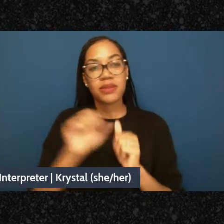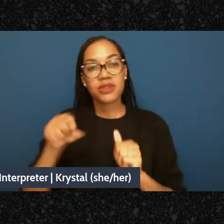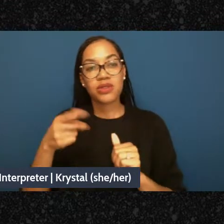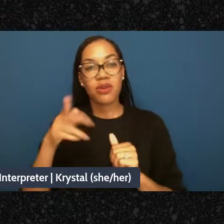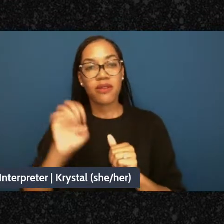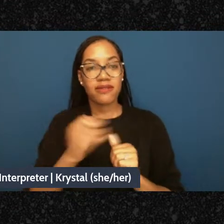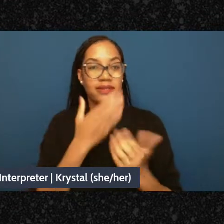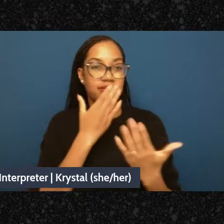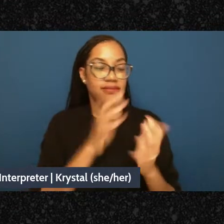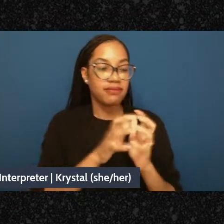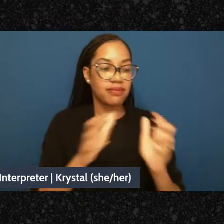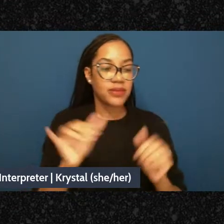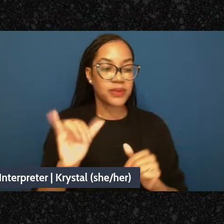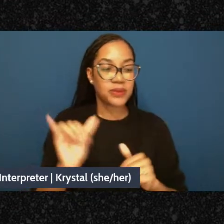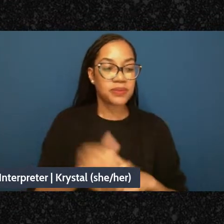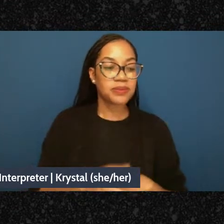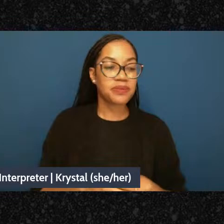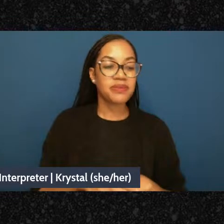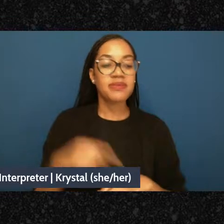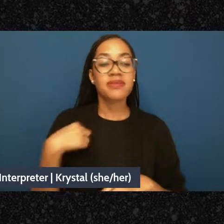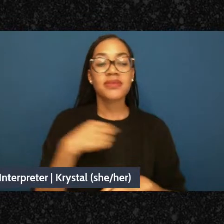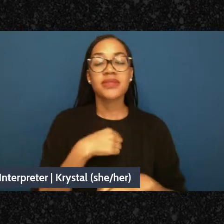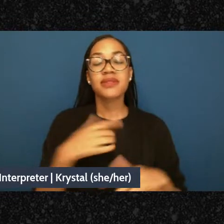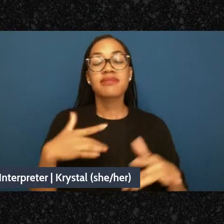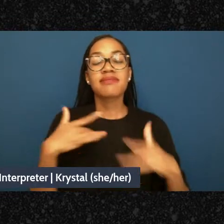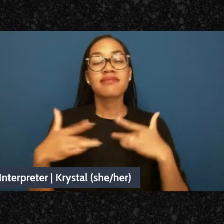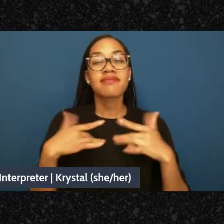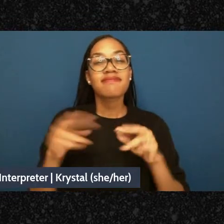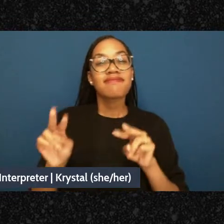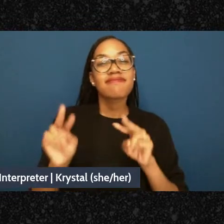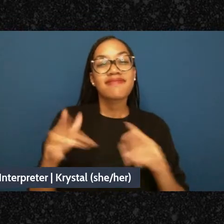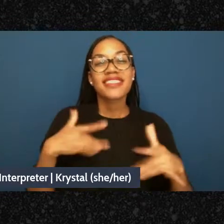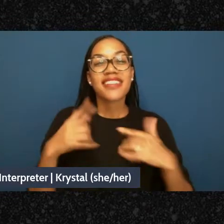I'm truly excited for the workshop tonight and I don't want to take up any more time so I want to